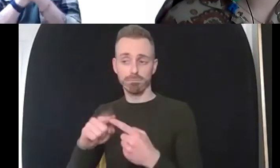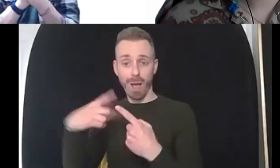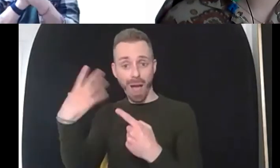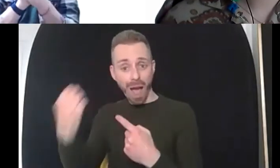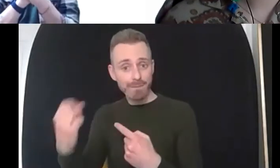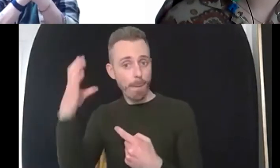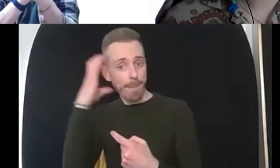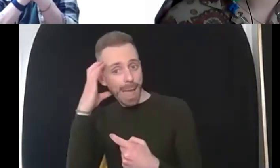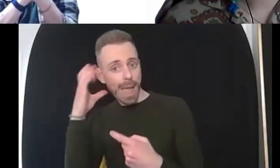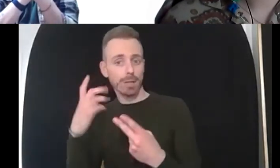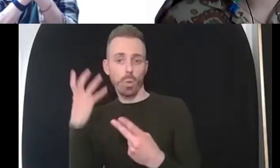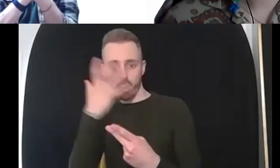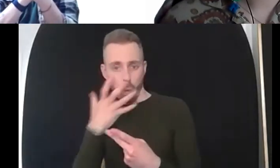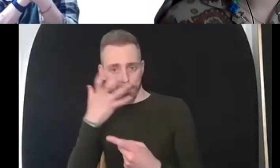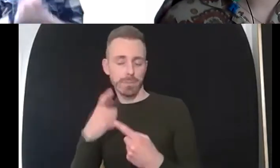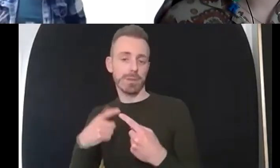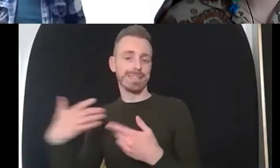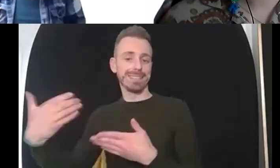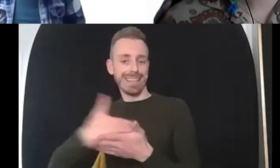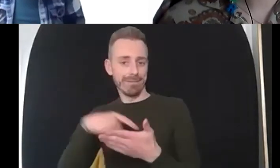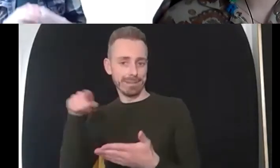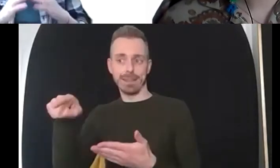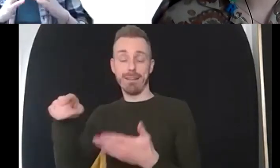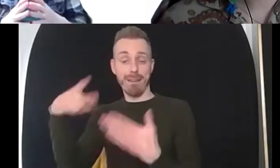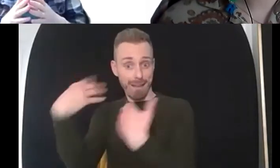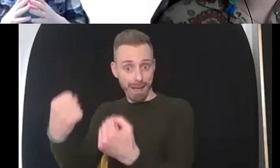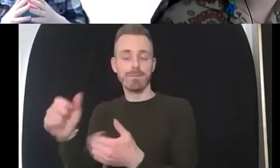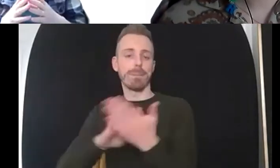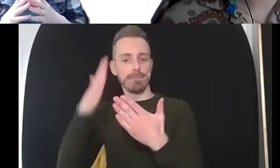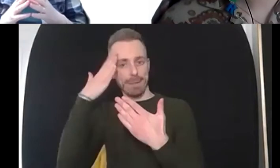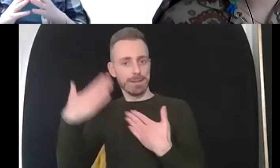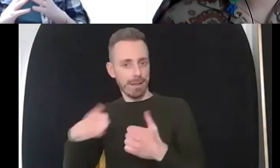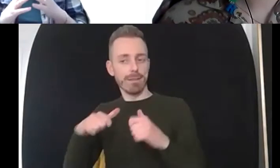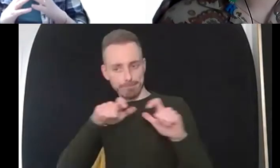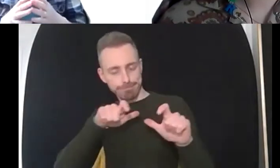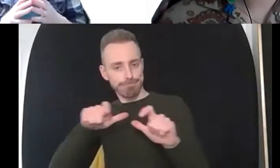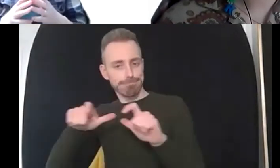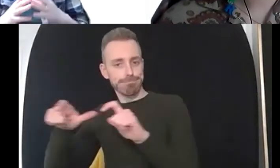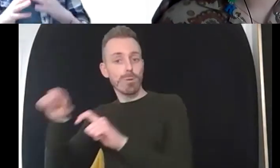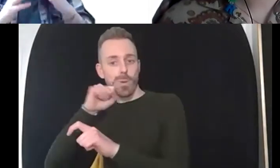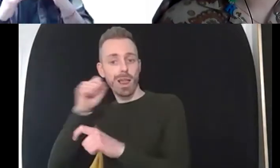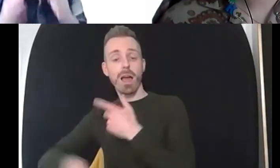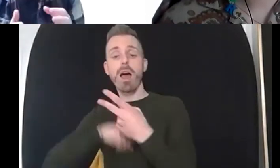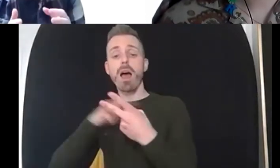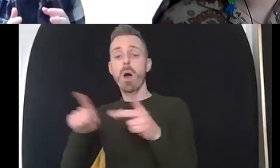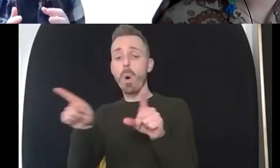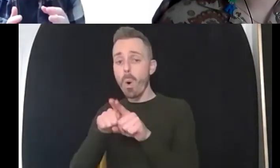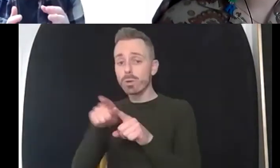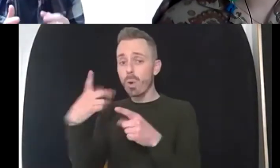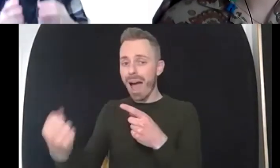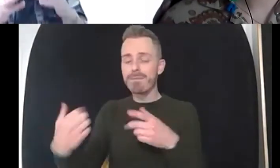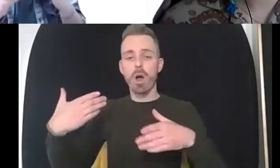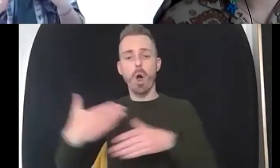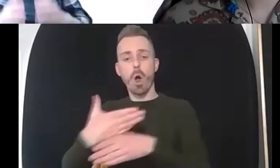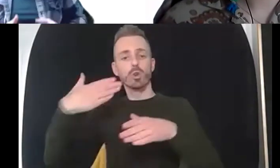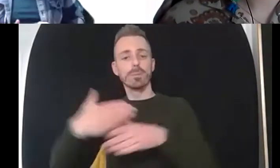safety and back to that maslow you know but then um they have occupation and now occupation doesn't